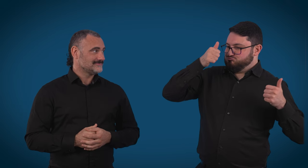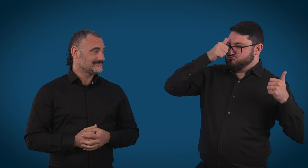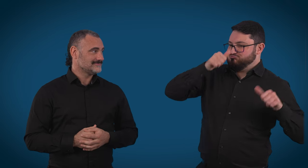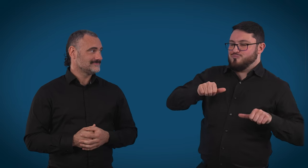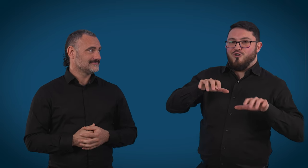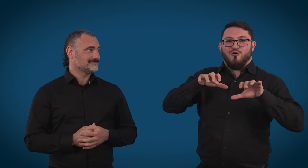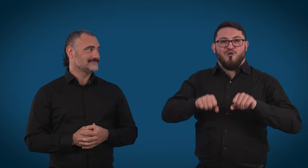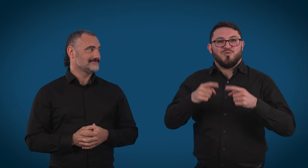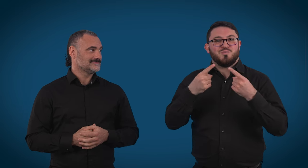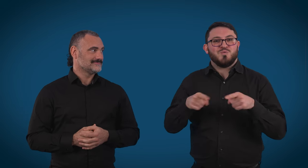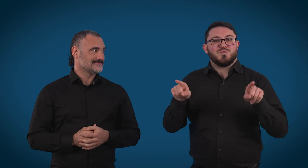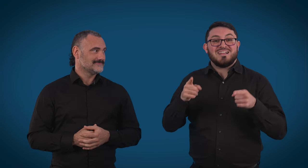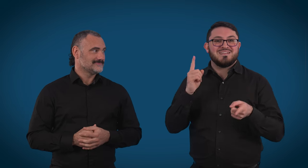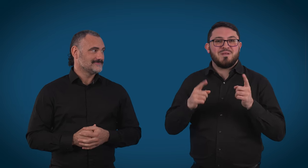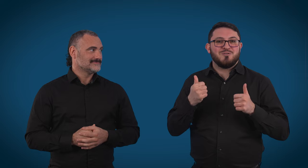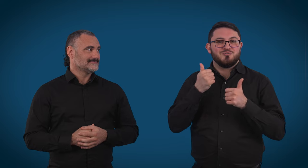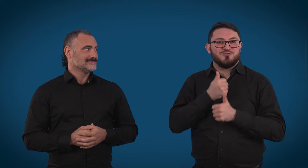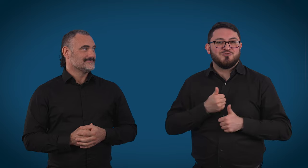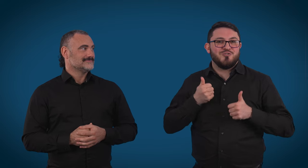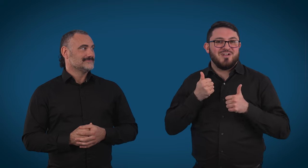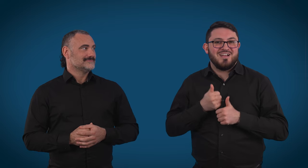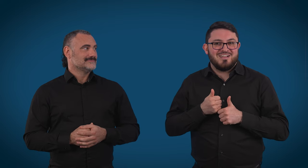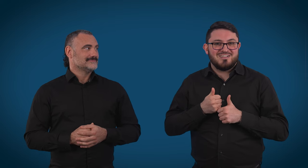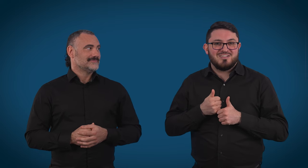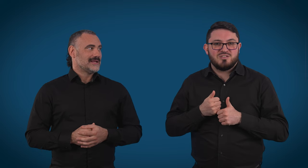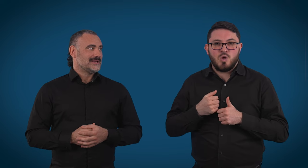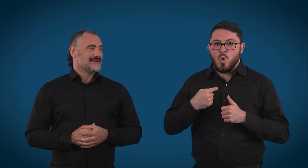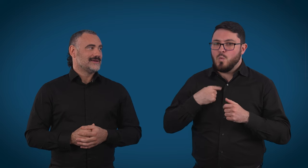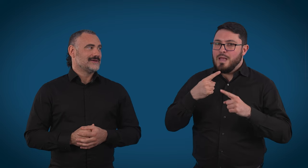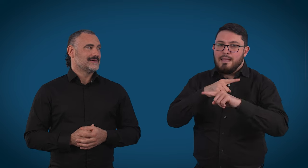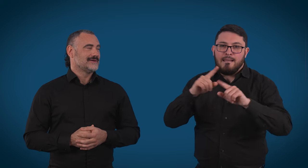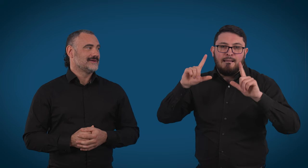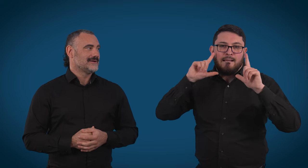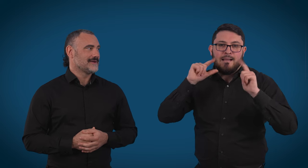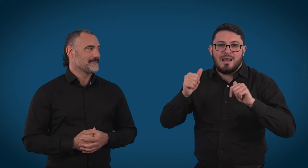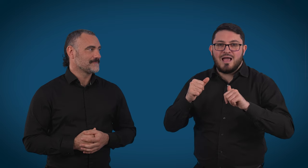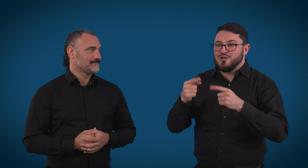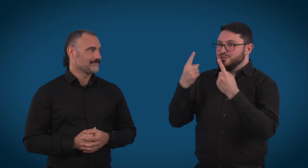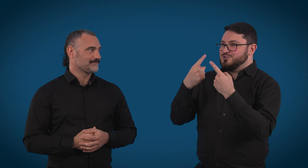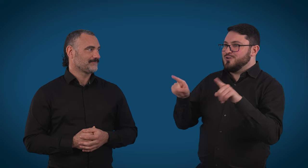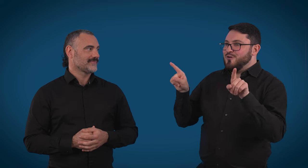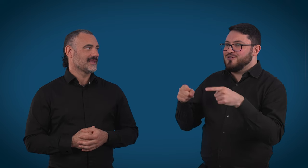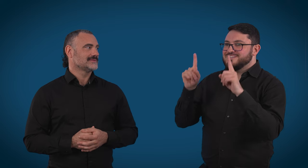We are well versed in getting used to the hold music and enjoying it. So, we love it when there's a real,